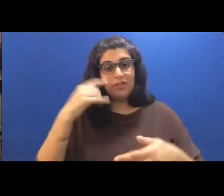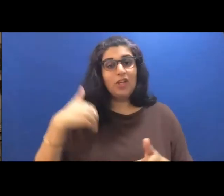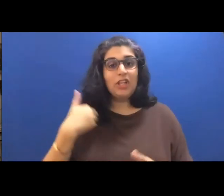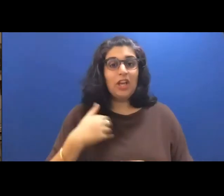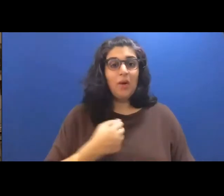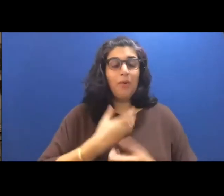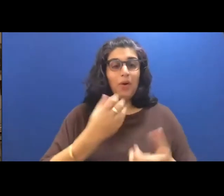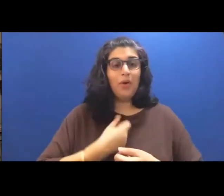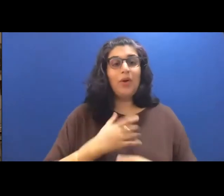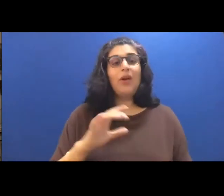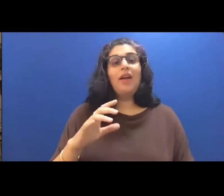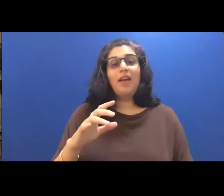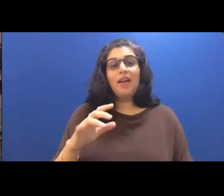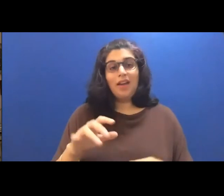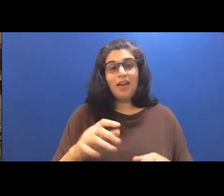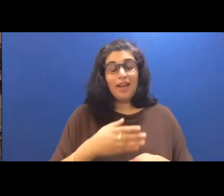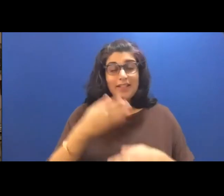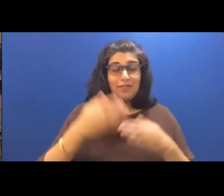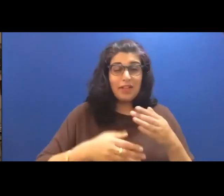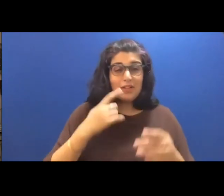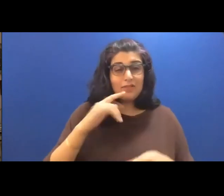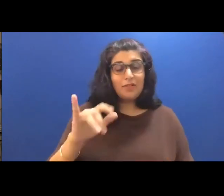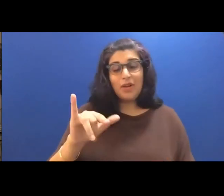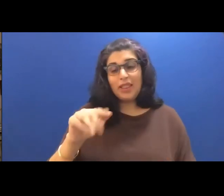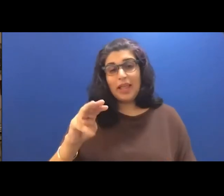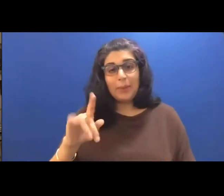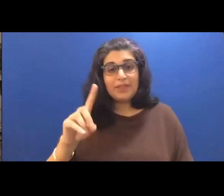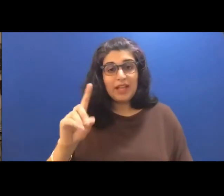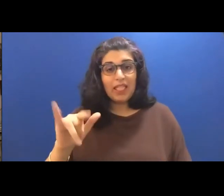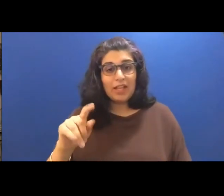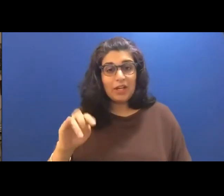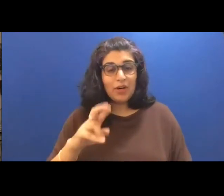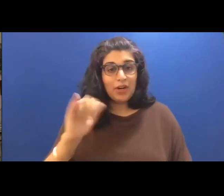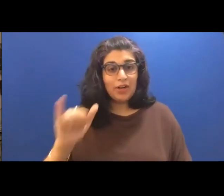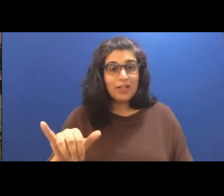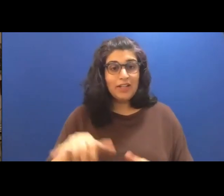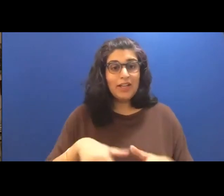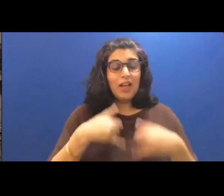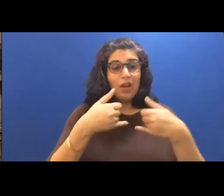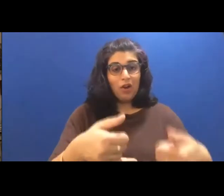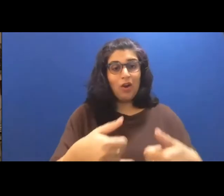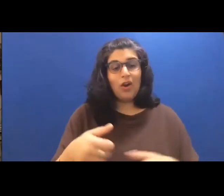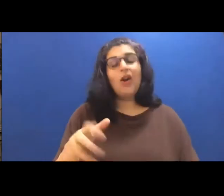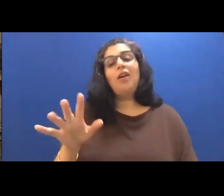2020 Lambda Literary Award in transgender poetry, and one of 2019 best poetry books